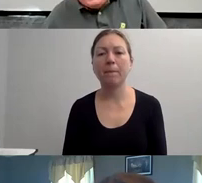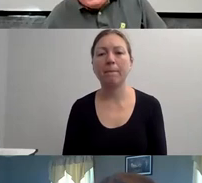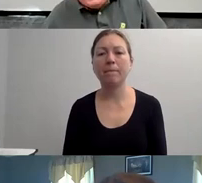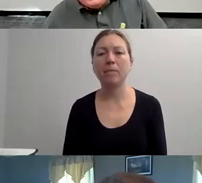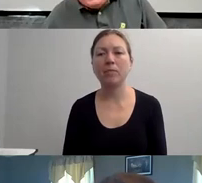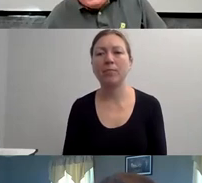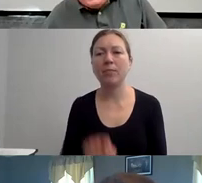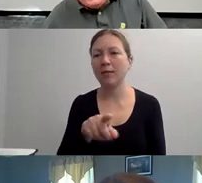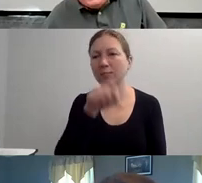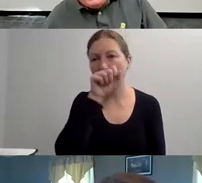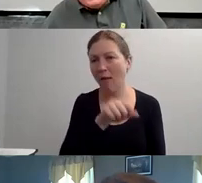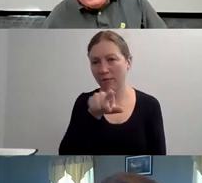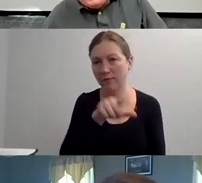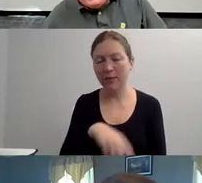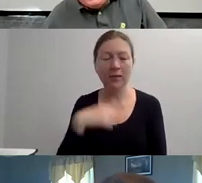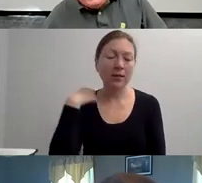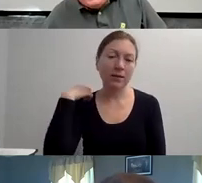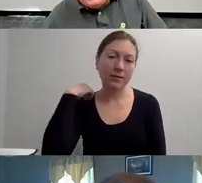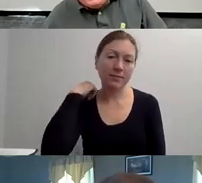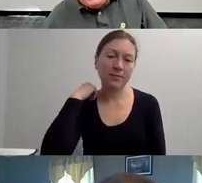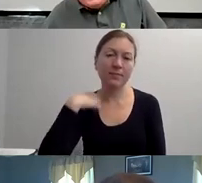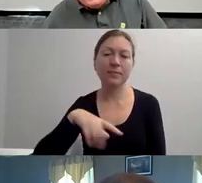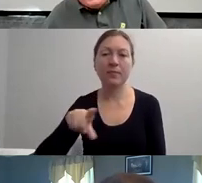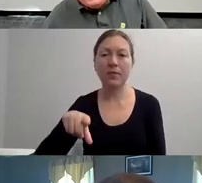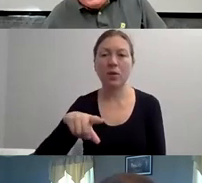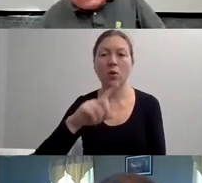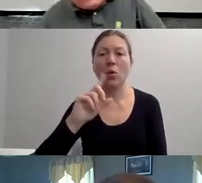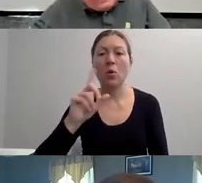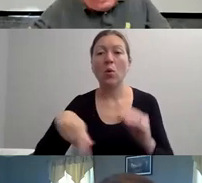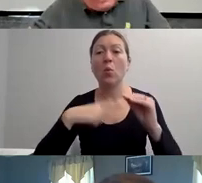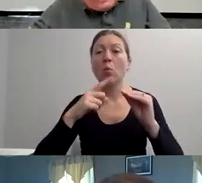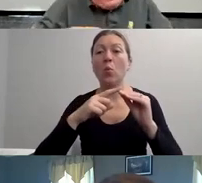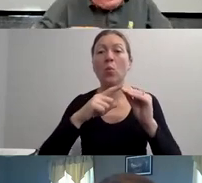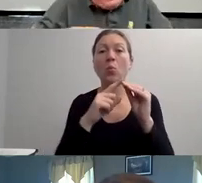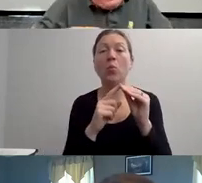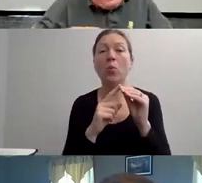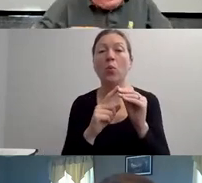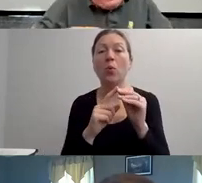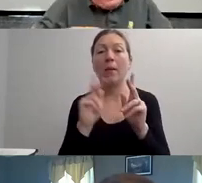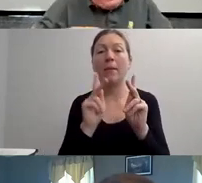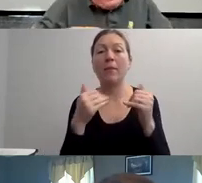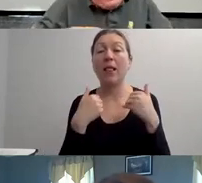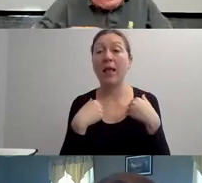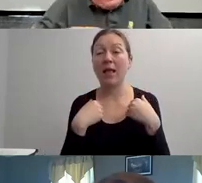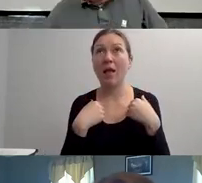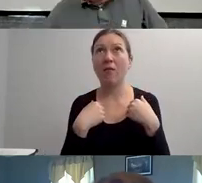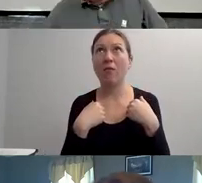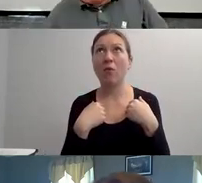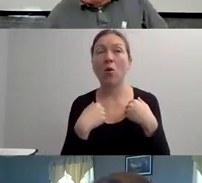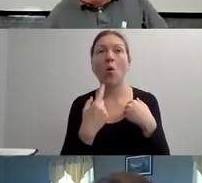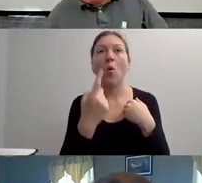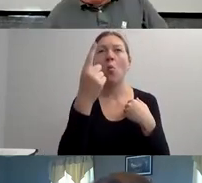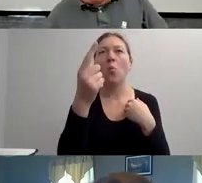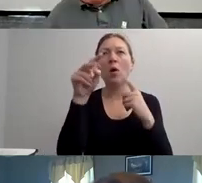IT'S THE SAME WAY. AND I WOULD REALLY ENCOURAGE YOU GUYS.